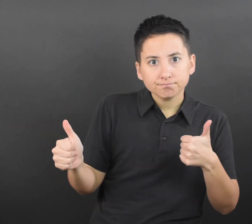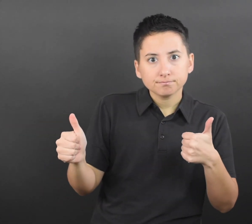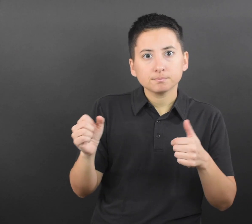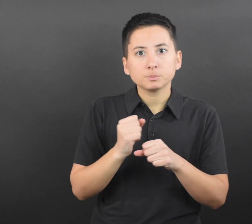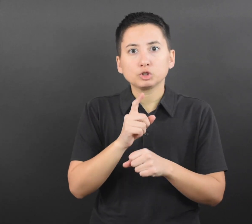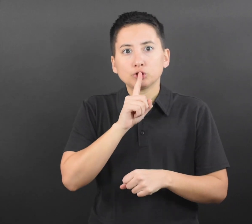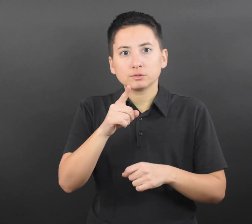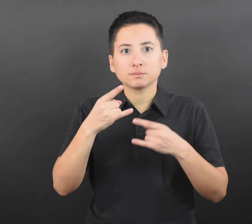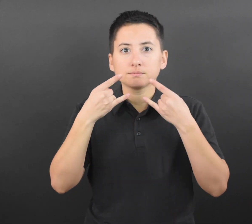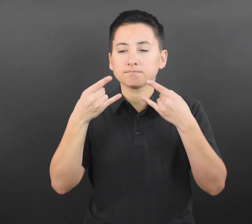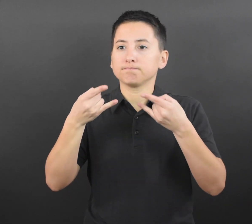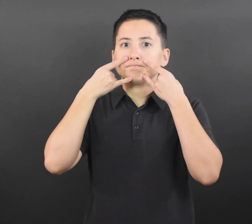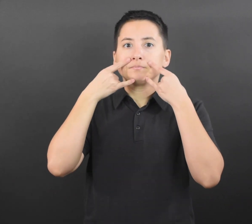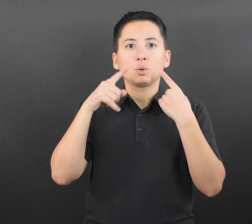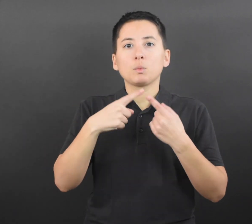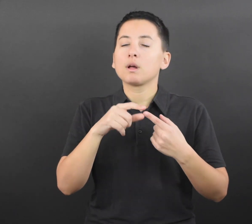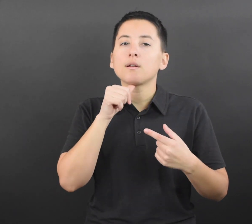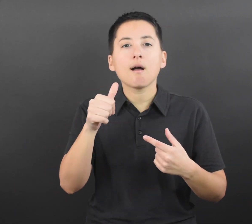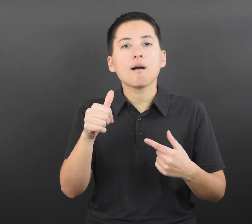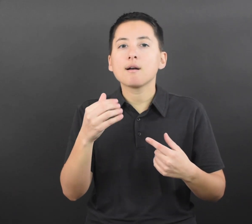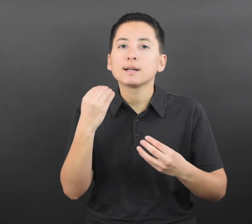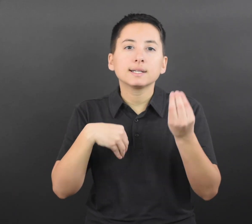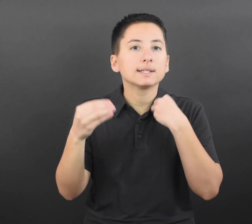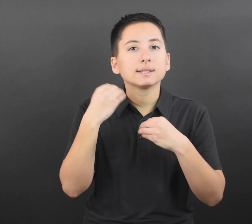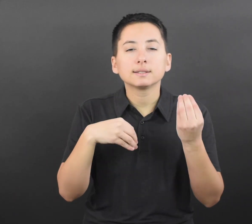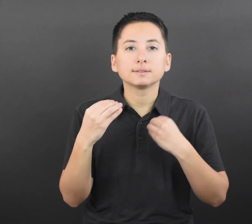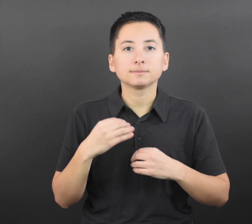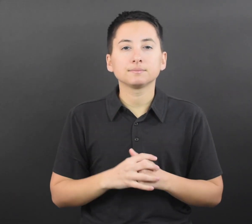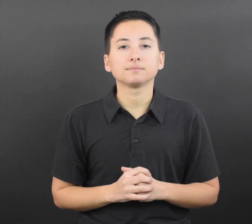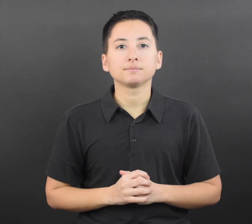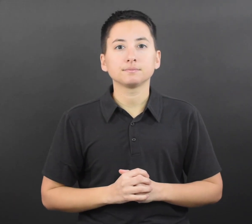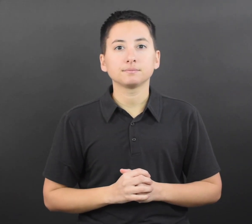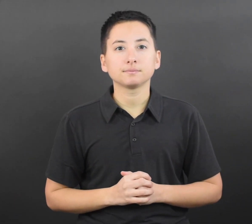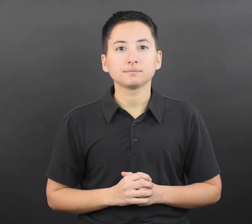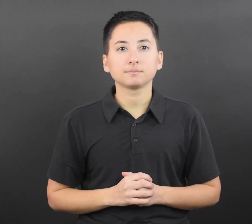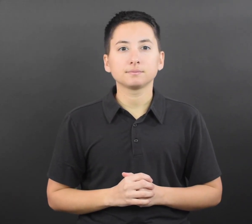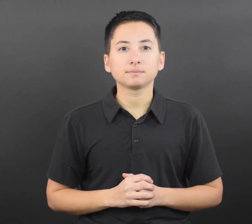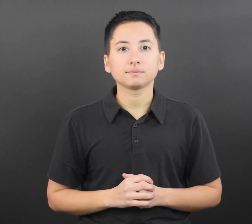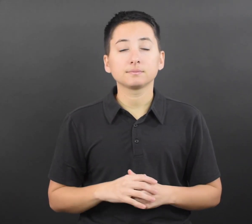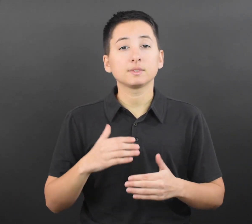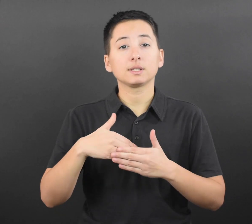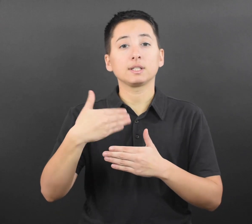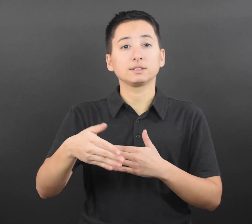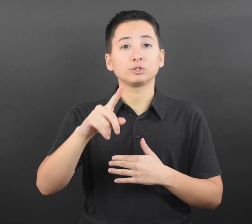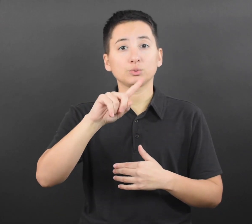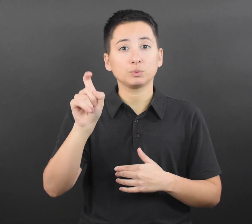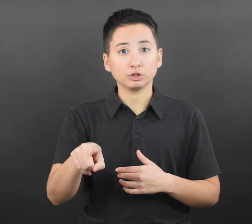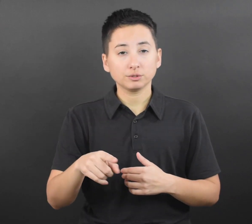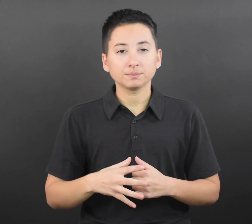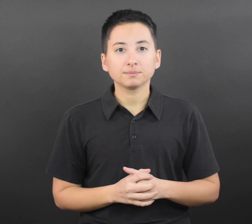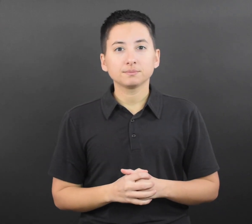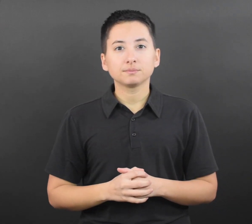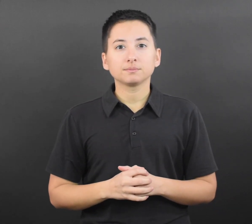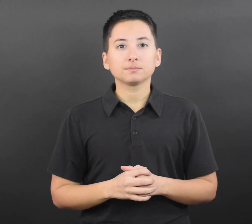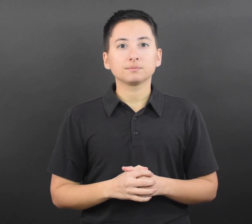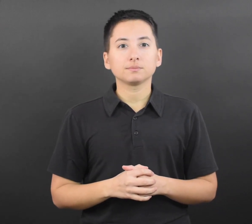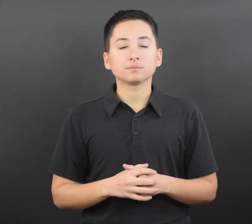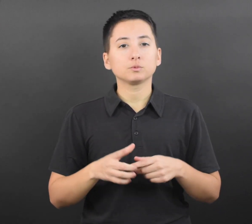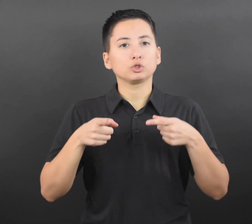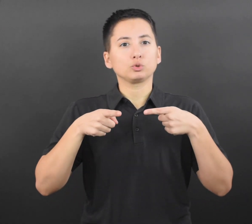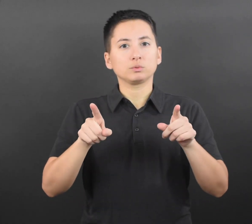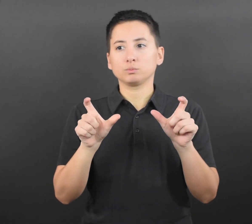(such as during lunches, snacks, band practice, etc.), have a plan for them to adequately distance